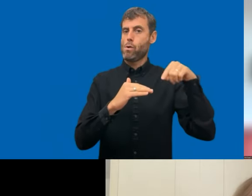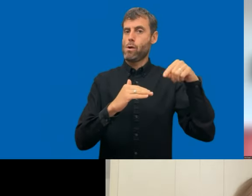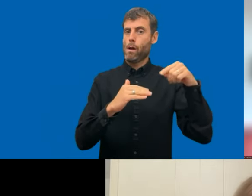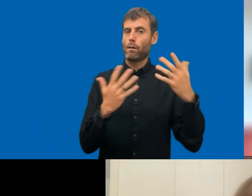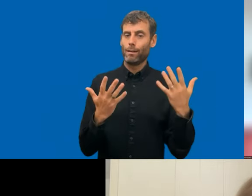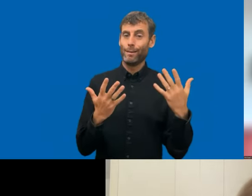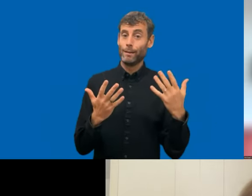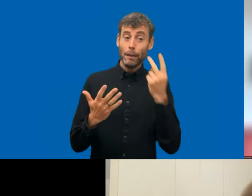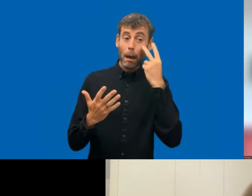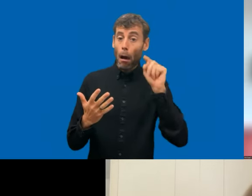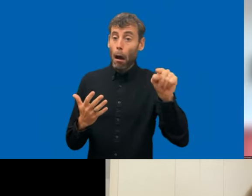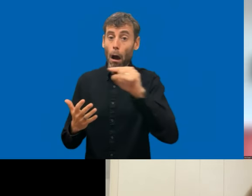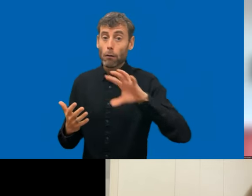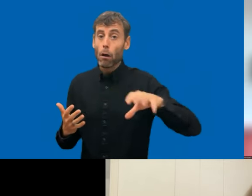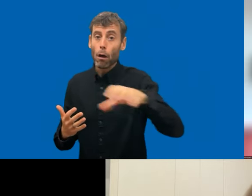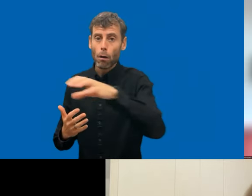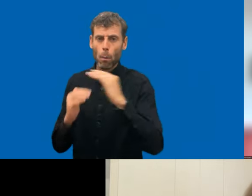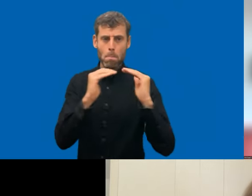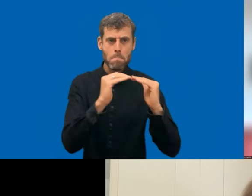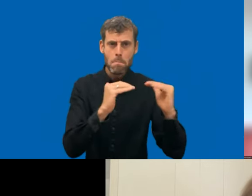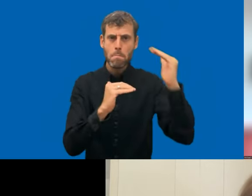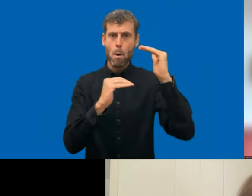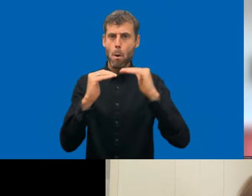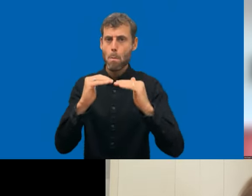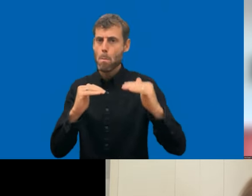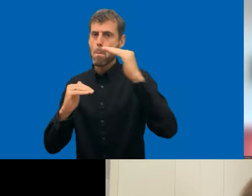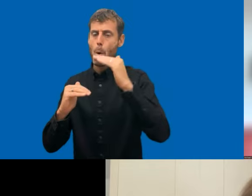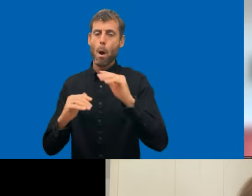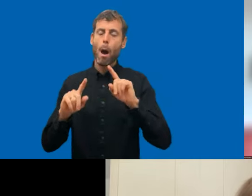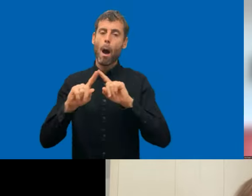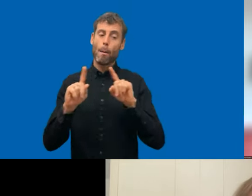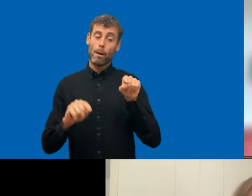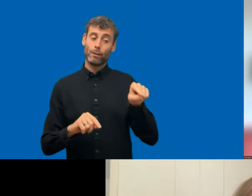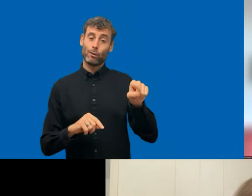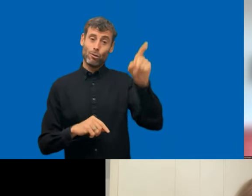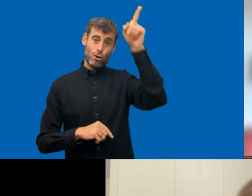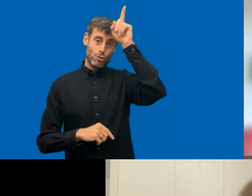specific thing about the data compliance, I think Germany is the winner in that league at least.